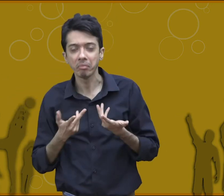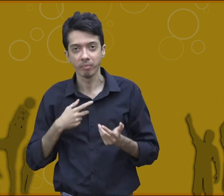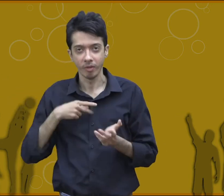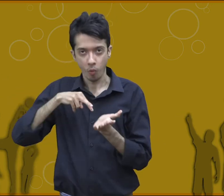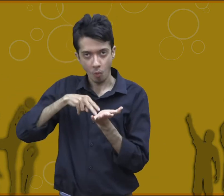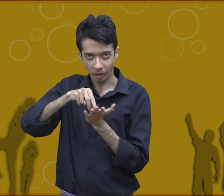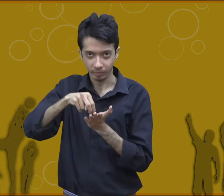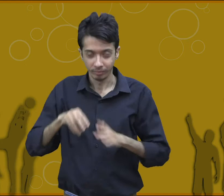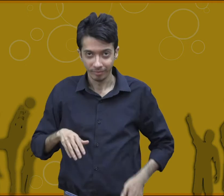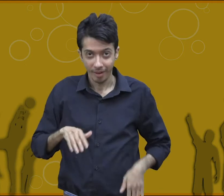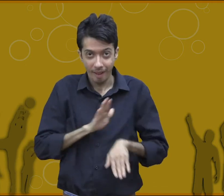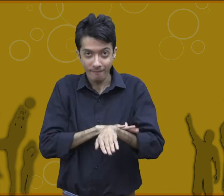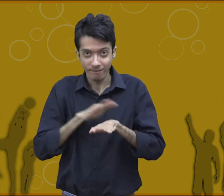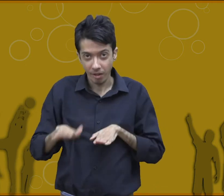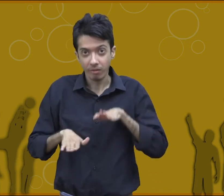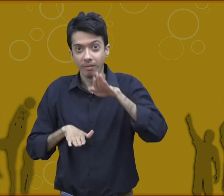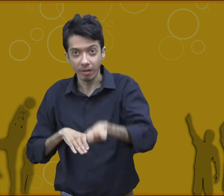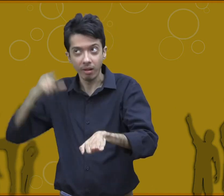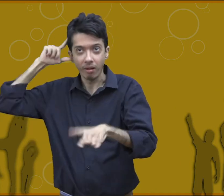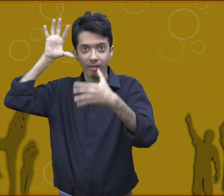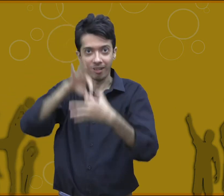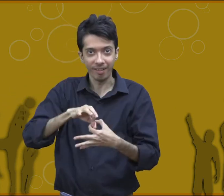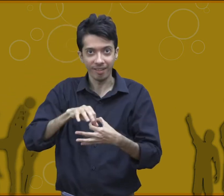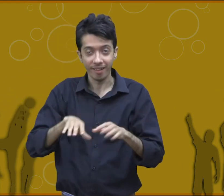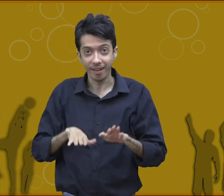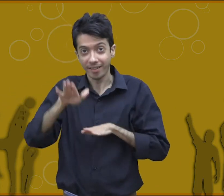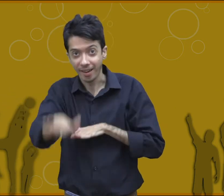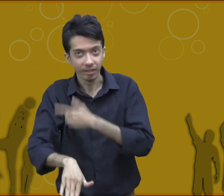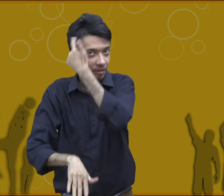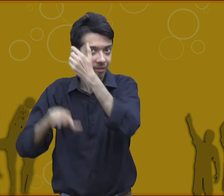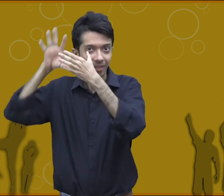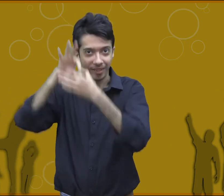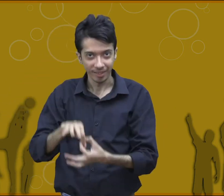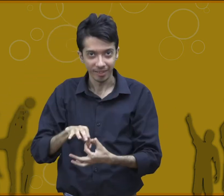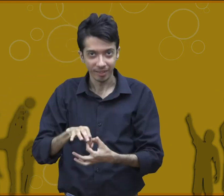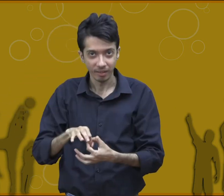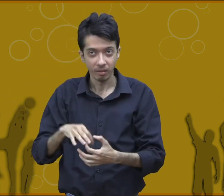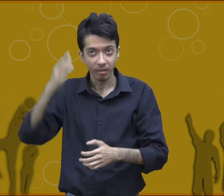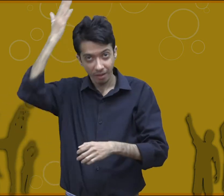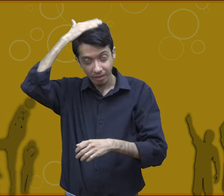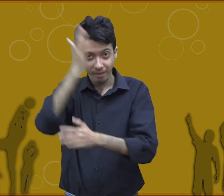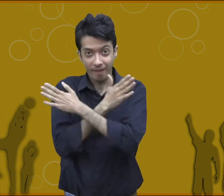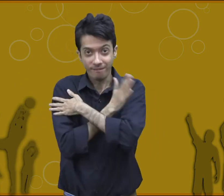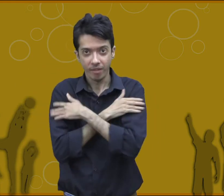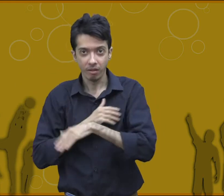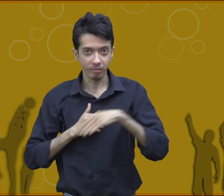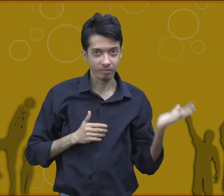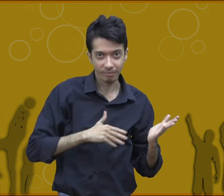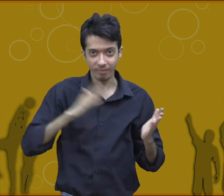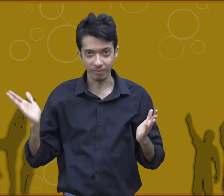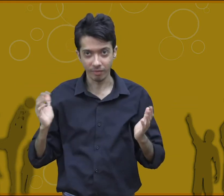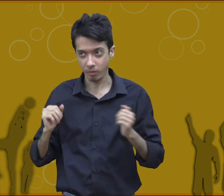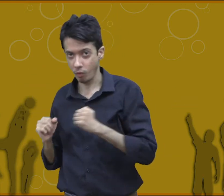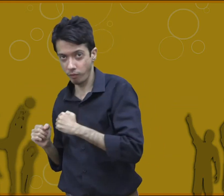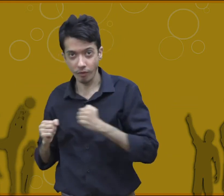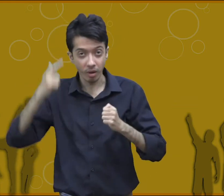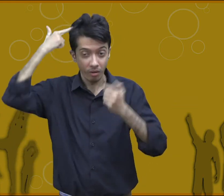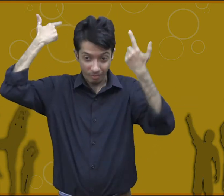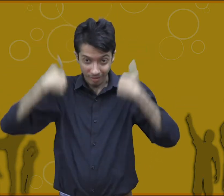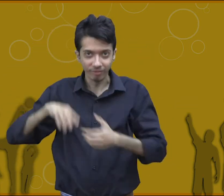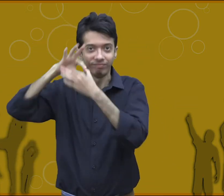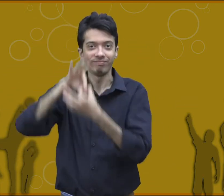coordination between the brain and different parts of the body